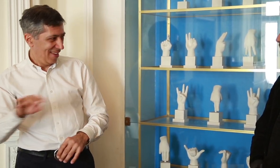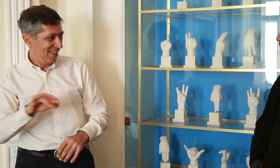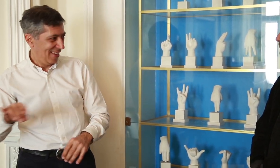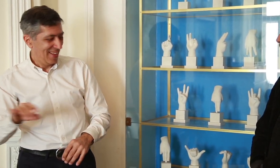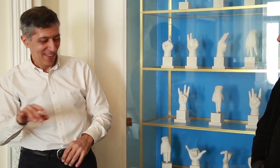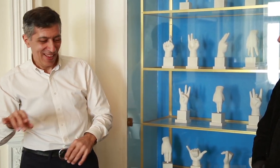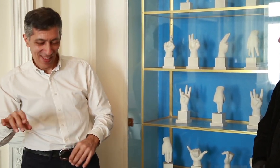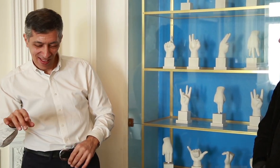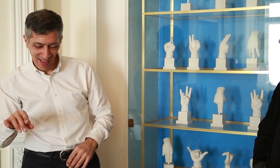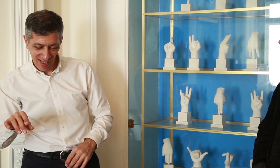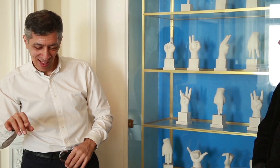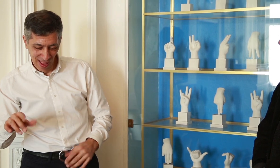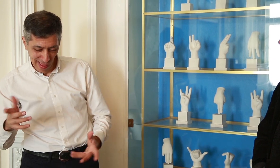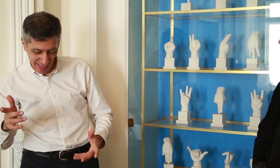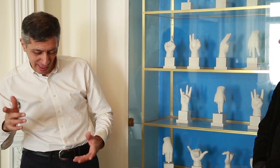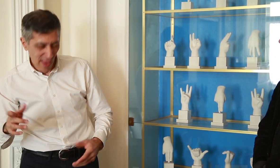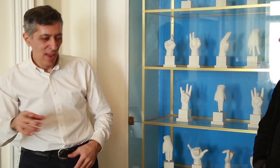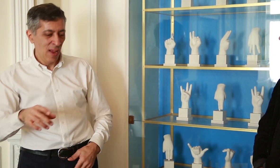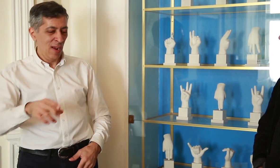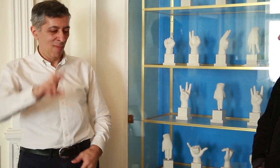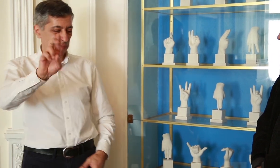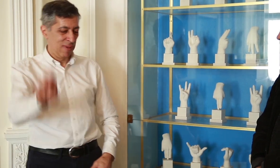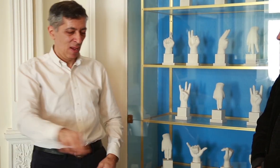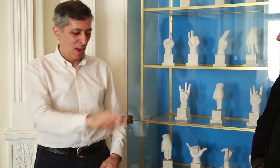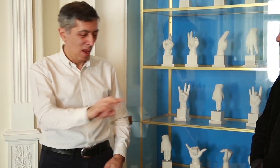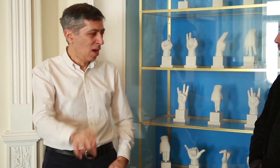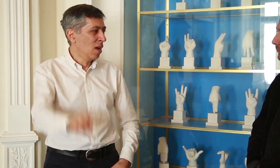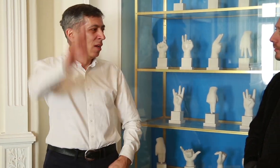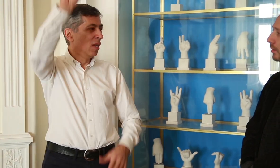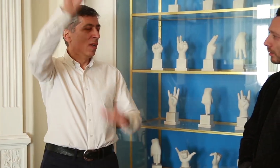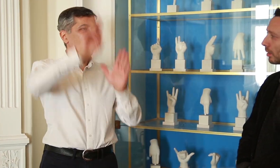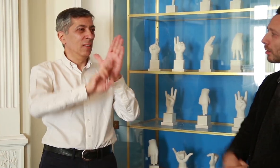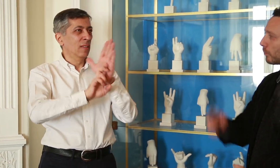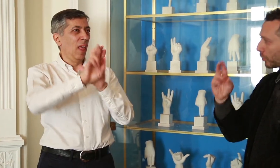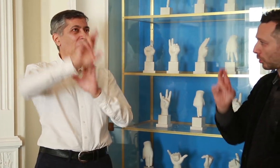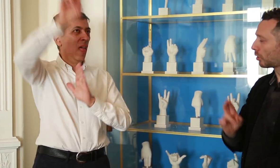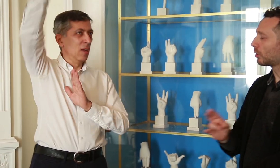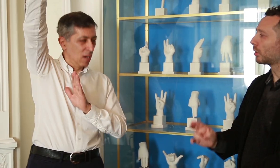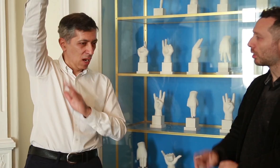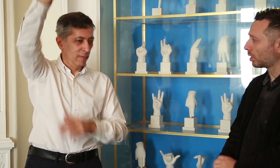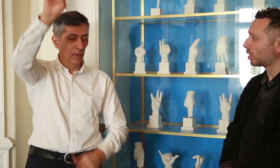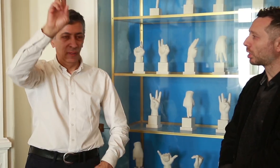companies to animate their contracted projects? How did you expand your network?